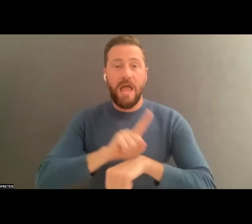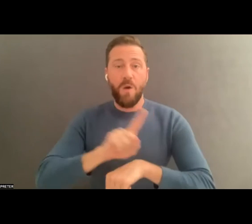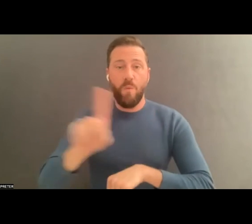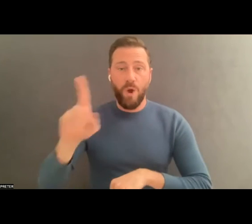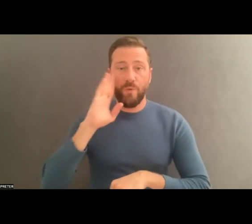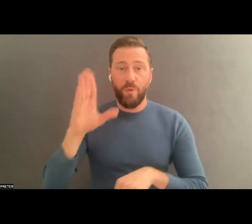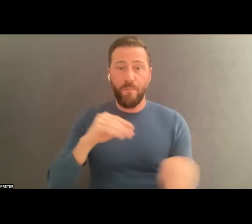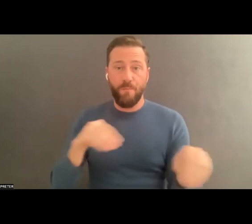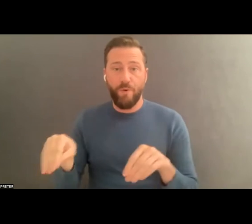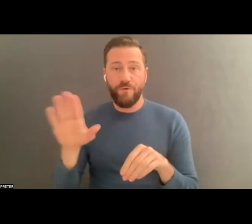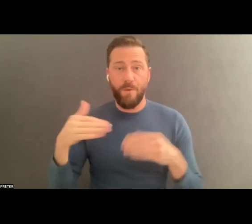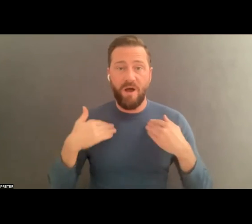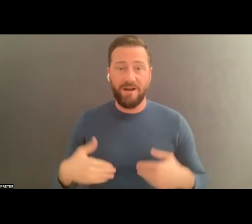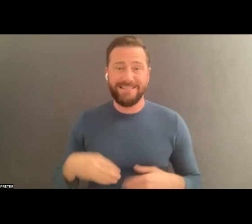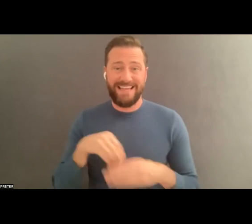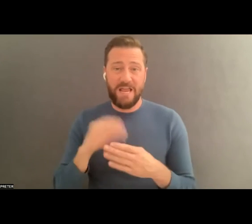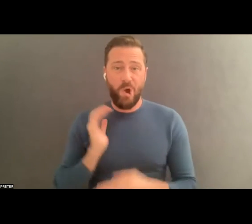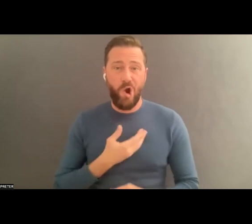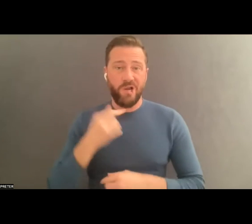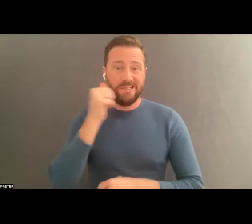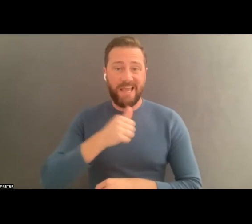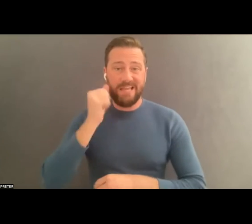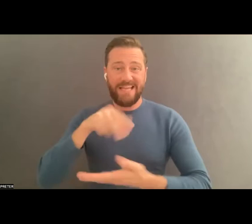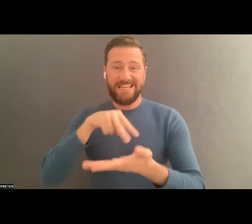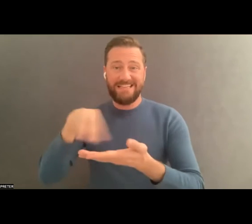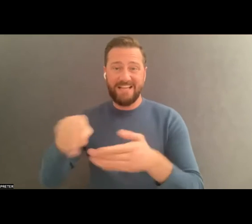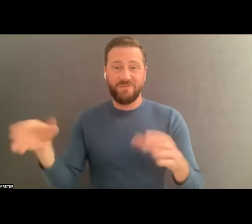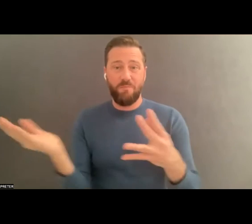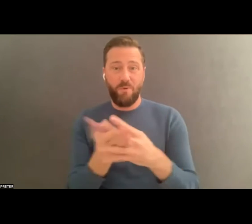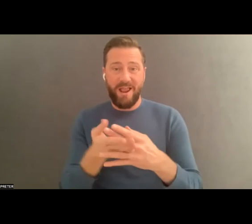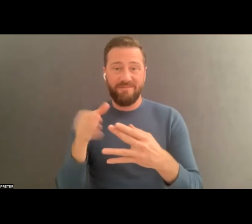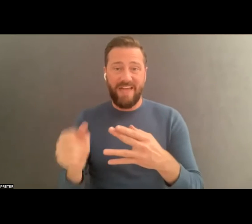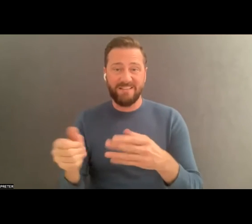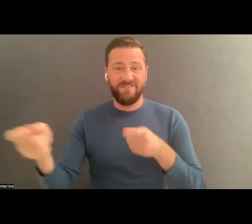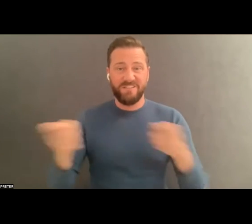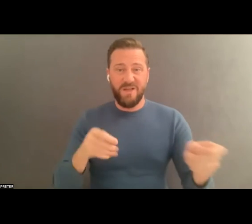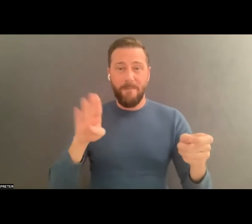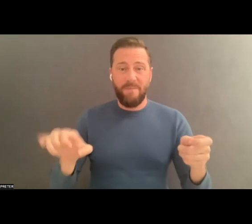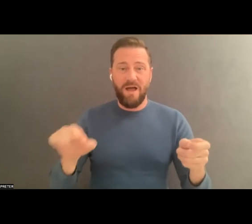our bodies in our daily dance break, facilitated and presented by Cumbe center for